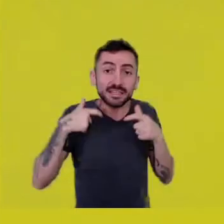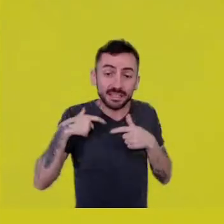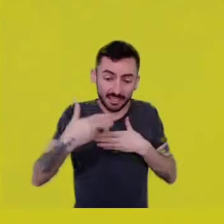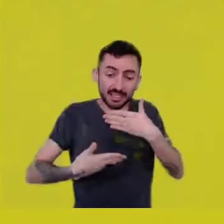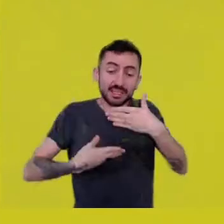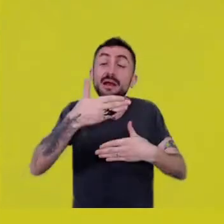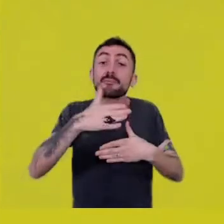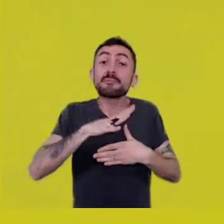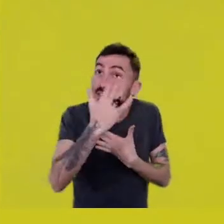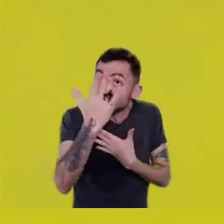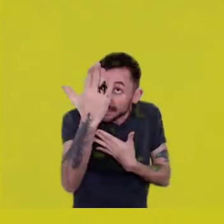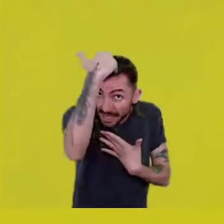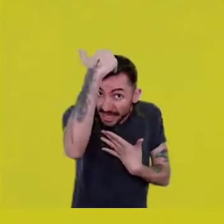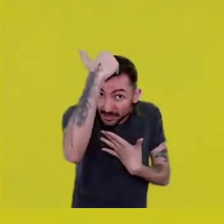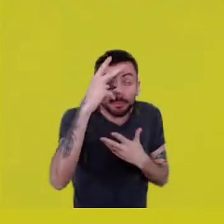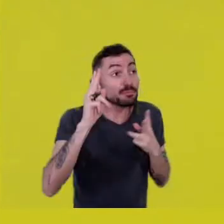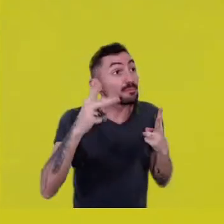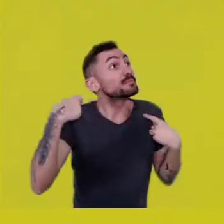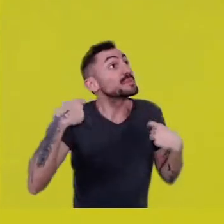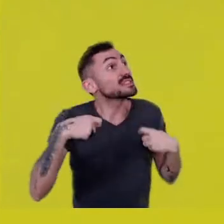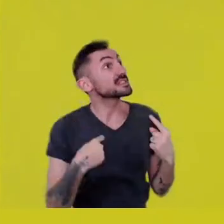and a dinasty,